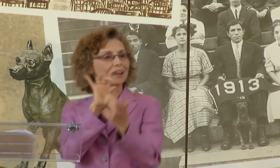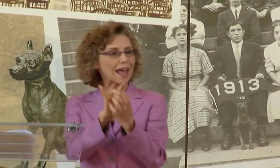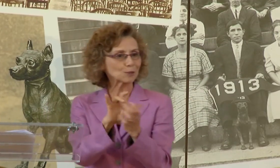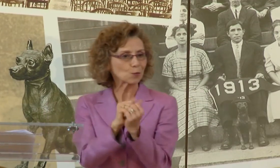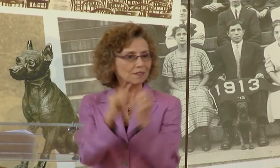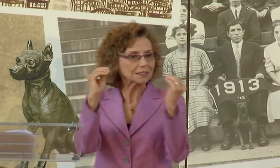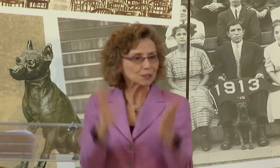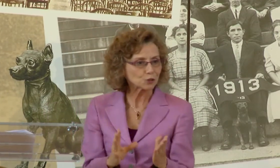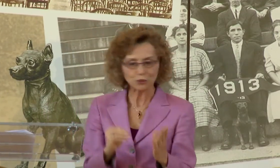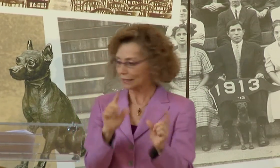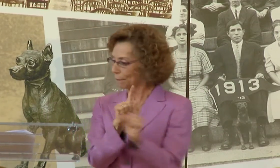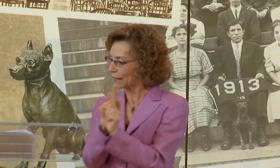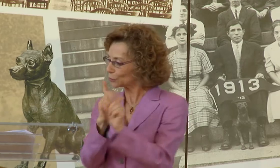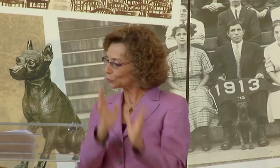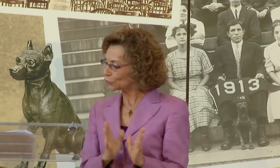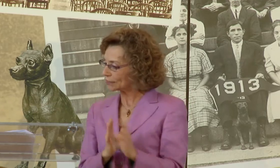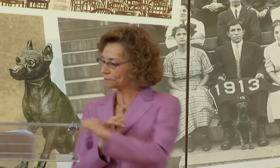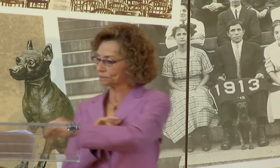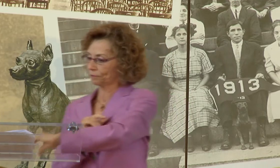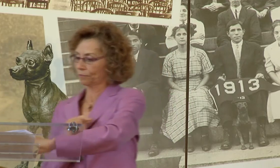I'M TALKING ABOUT CONNECTING WITH ONE ANOTHER, CONNECTING